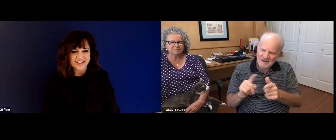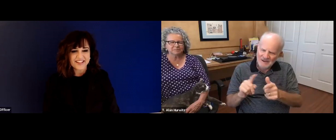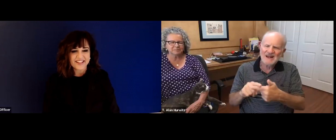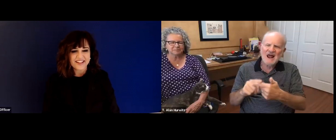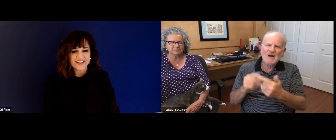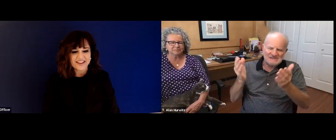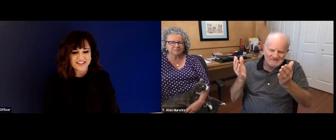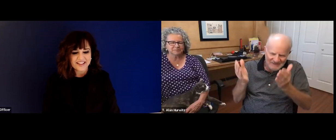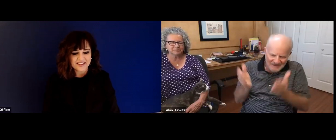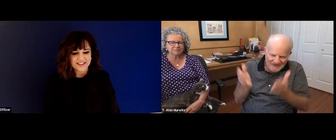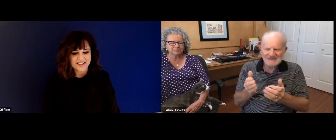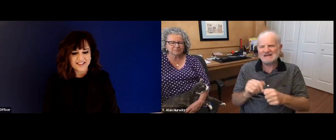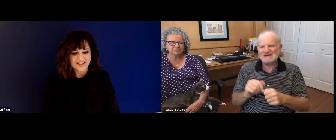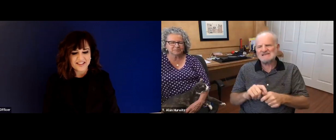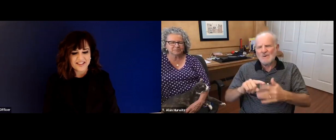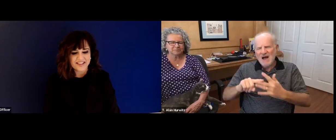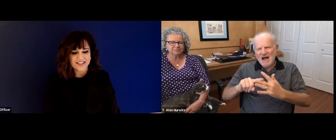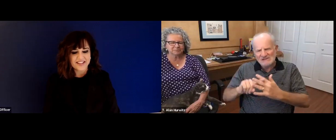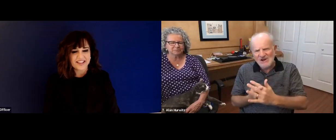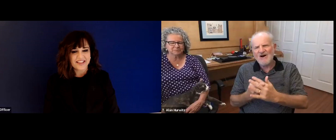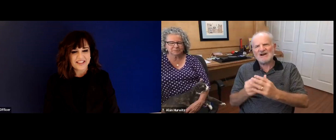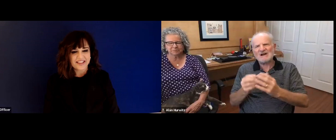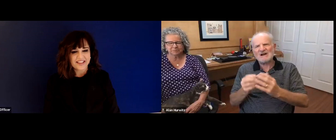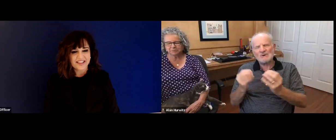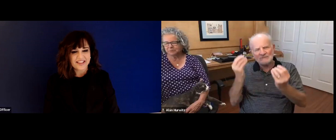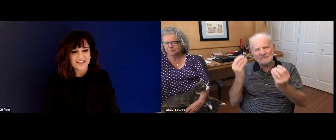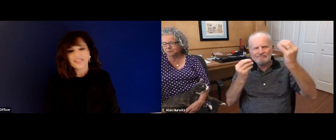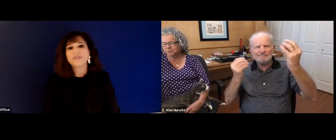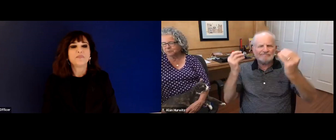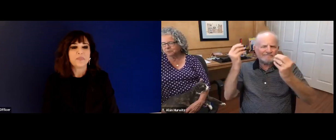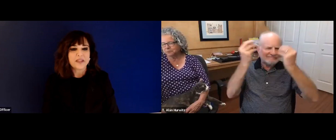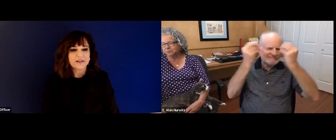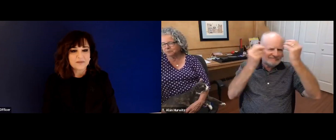of me to write this book. I didn't think I would never